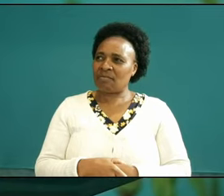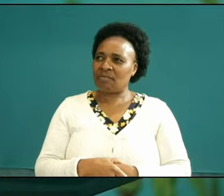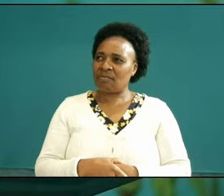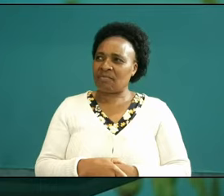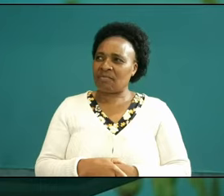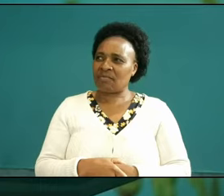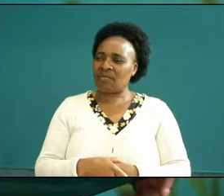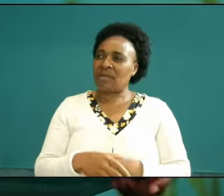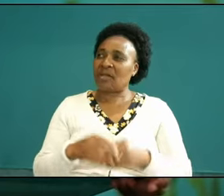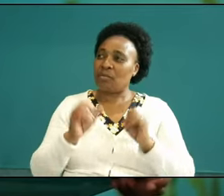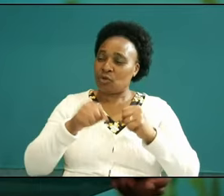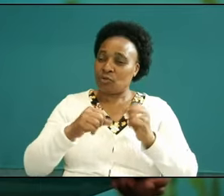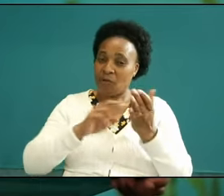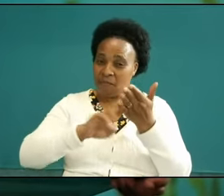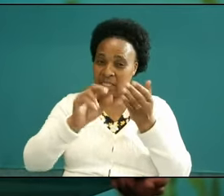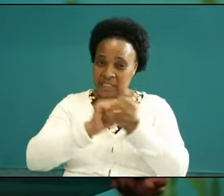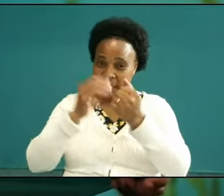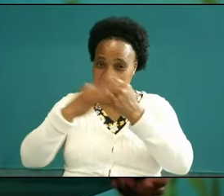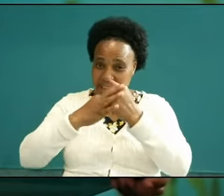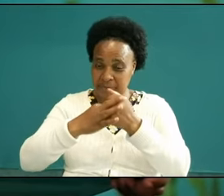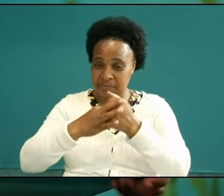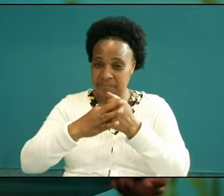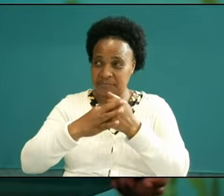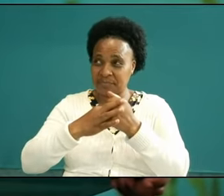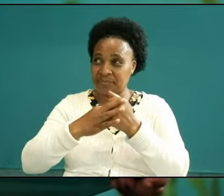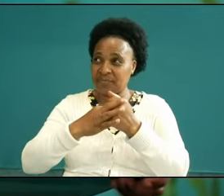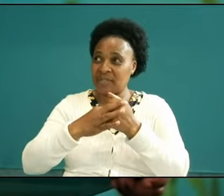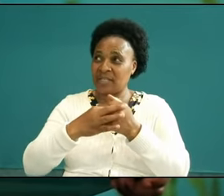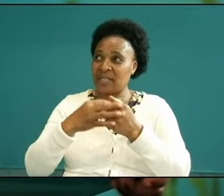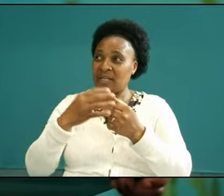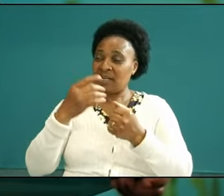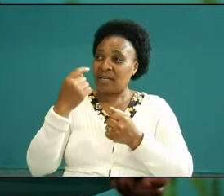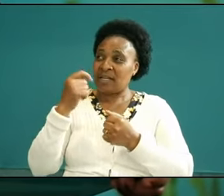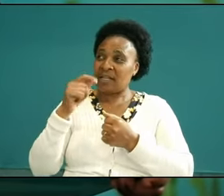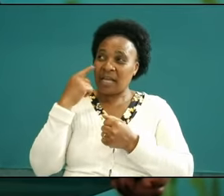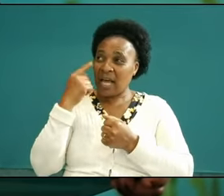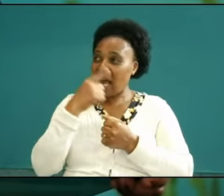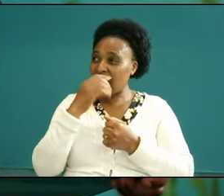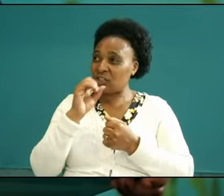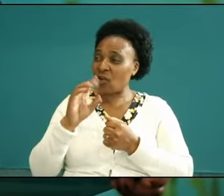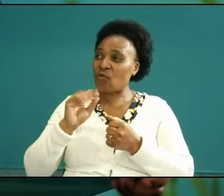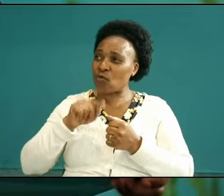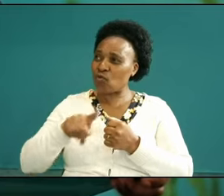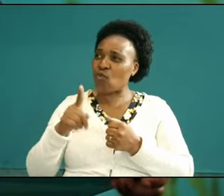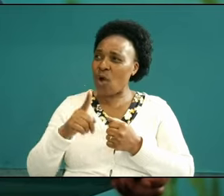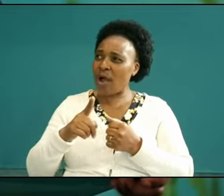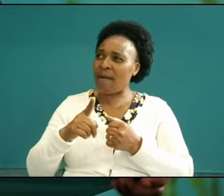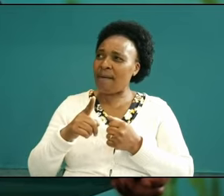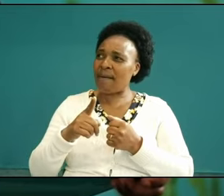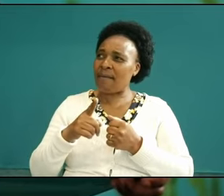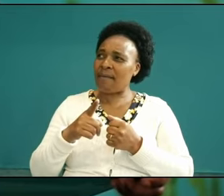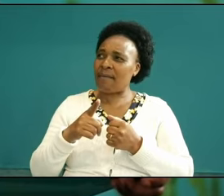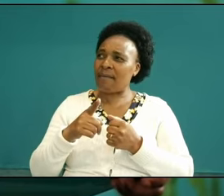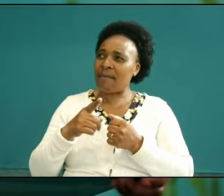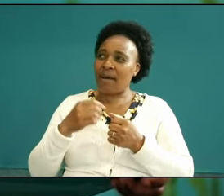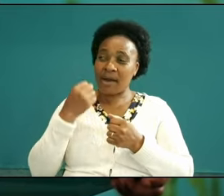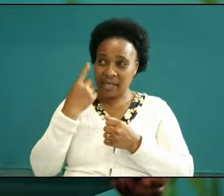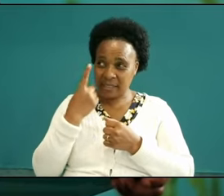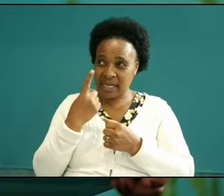18 of chapter one The Bible says this Paul I ask that the eyes of your heart